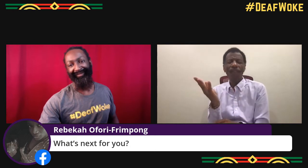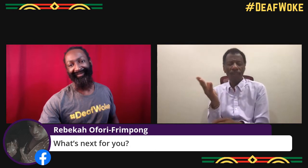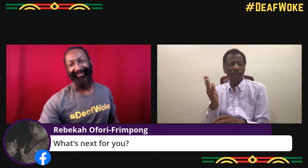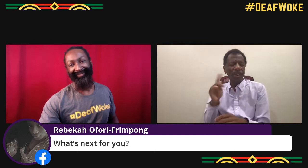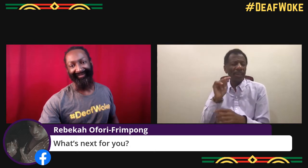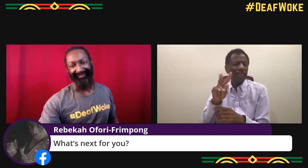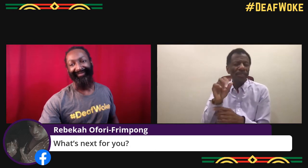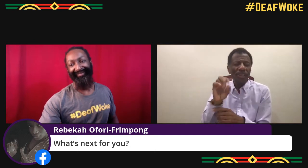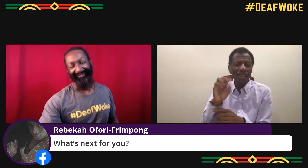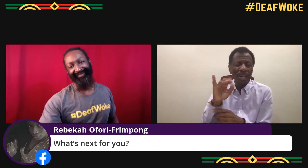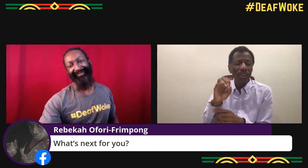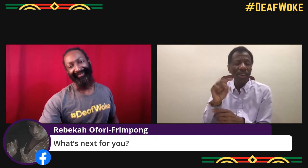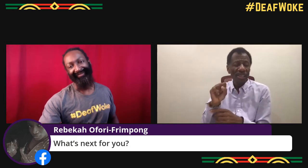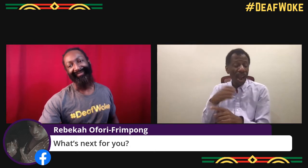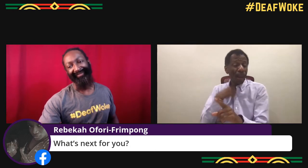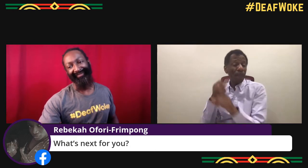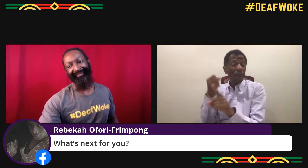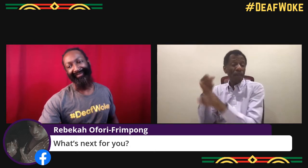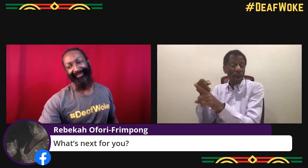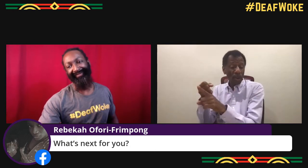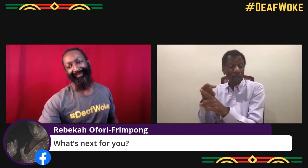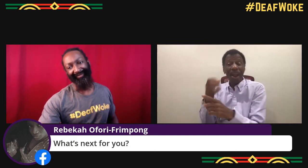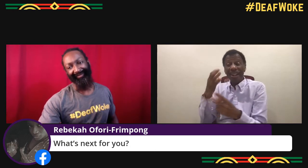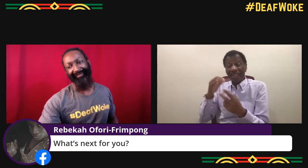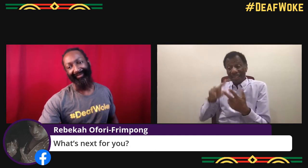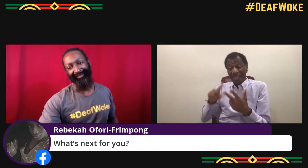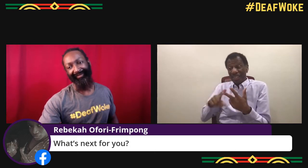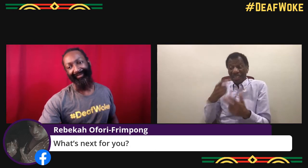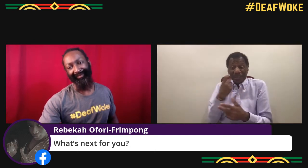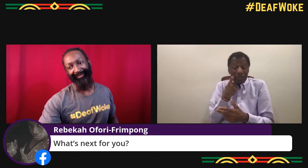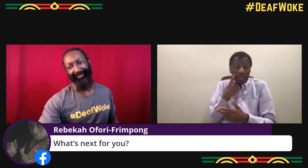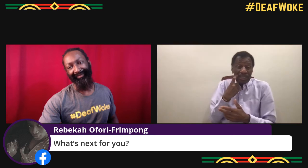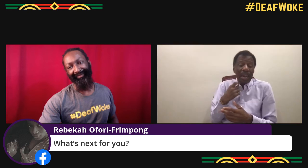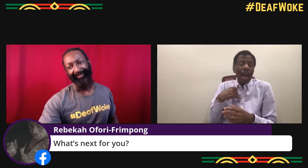and of course I'm still going to do auditions for different TV series.